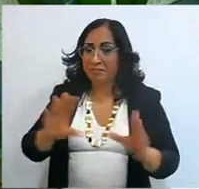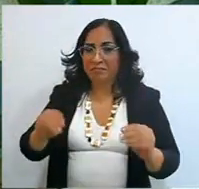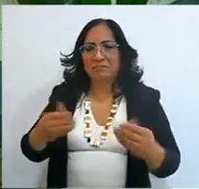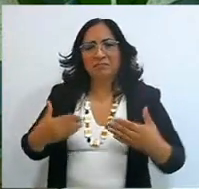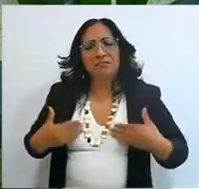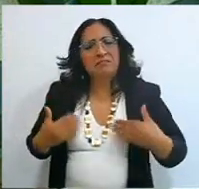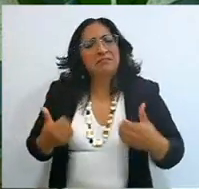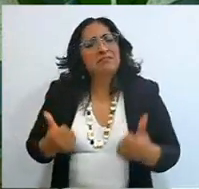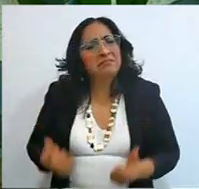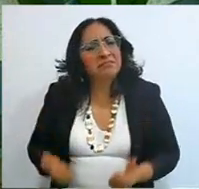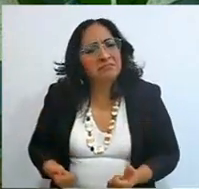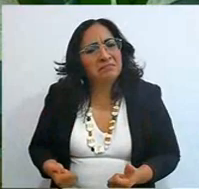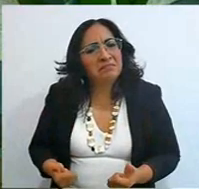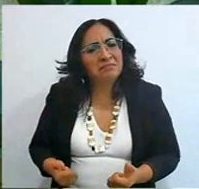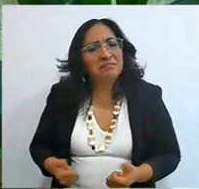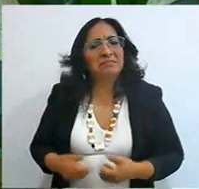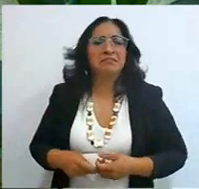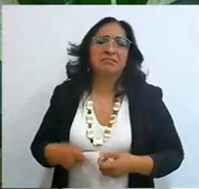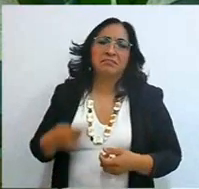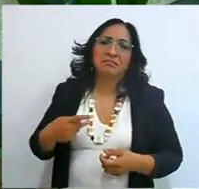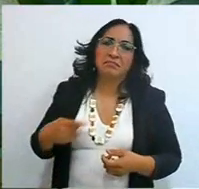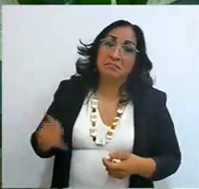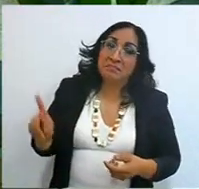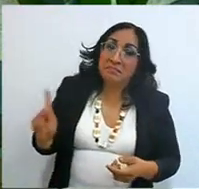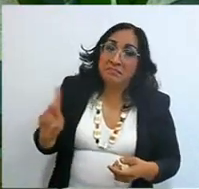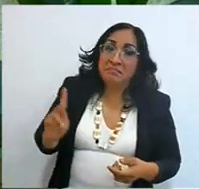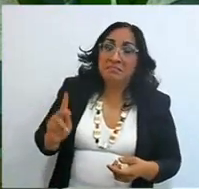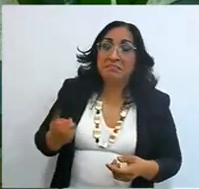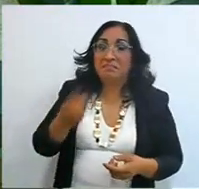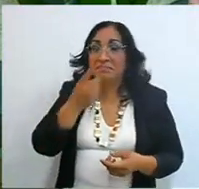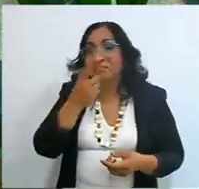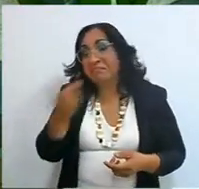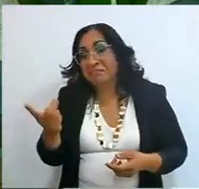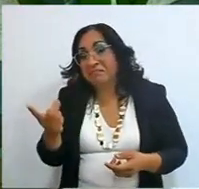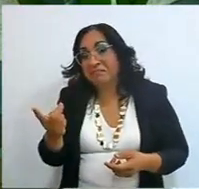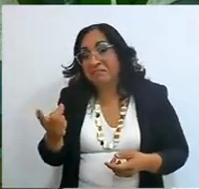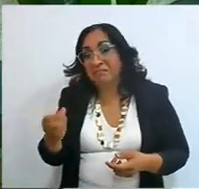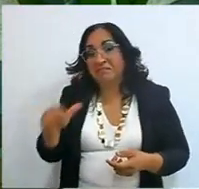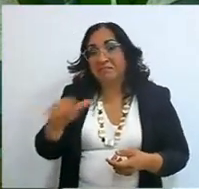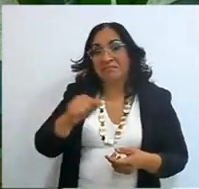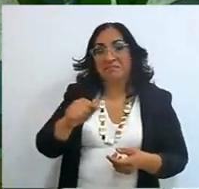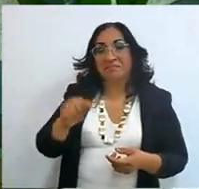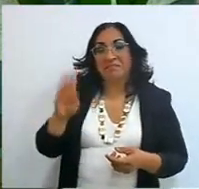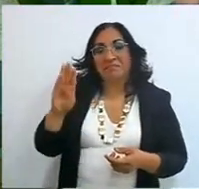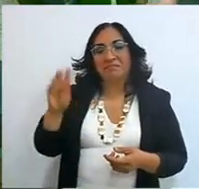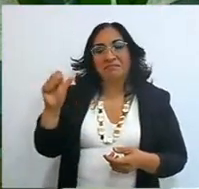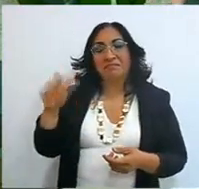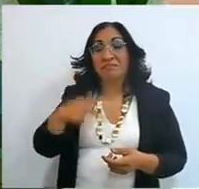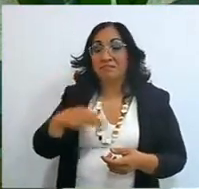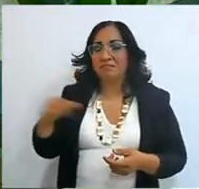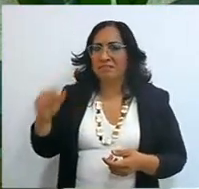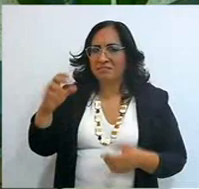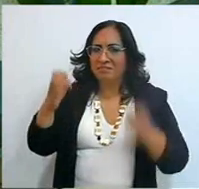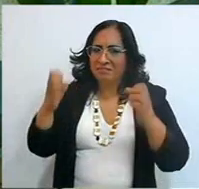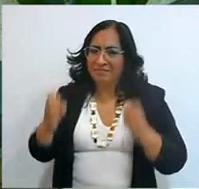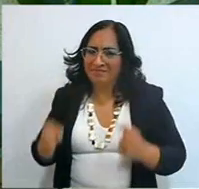What does it mean? that, I'm going to put it like this, first thing that comes to mind, Abraham, he is comfortably, son of a,